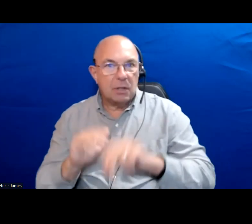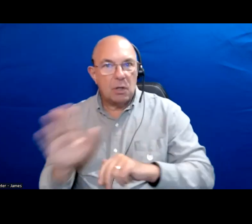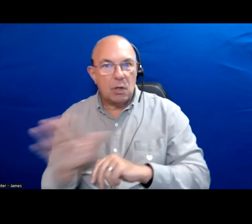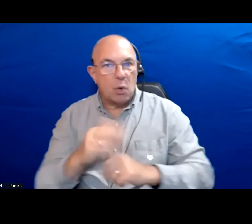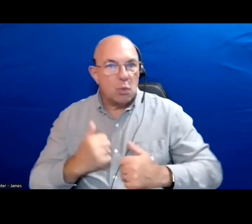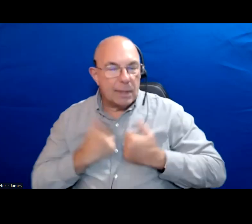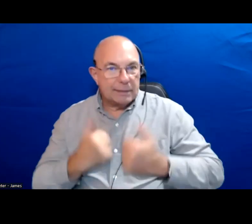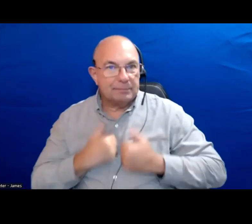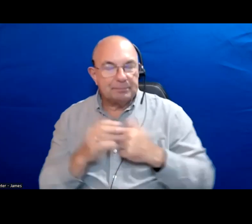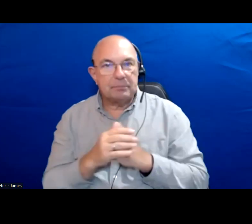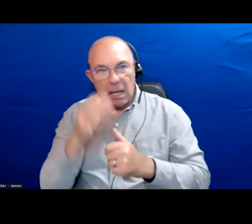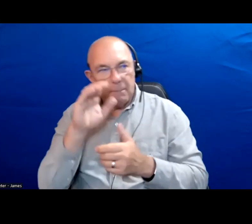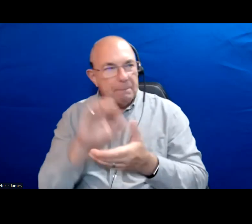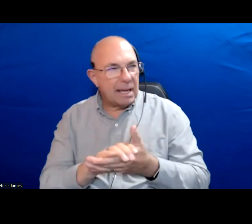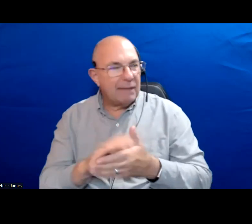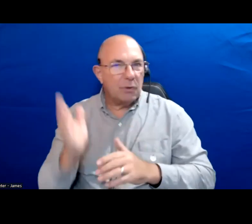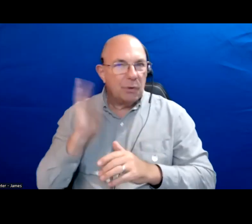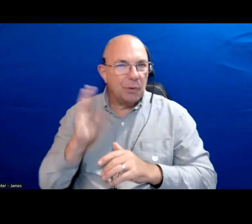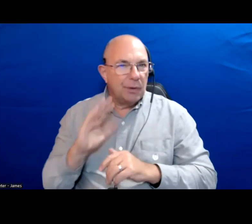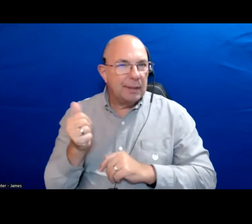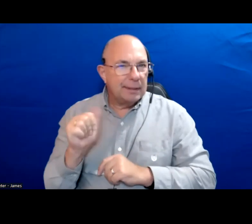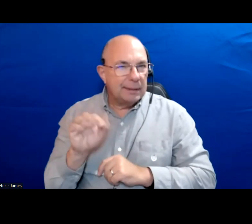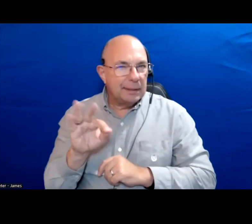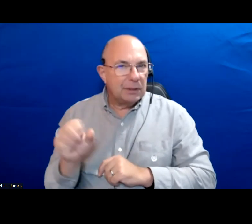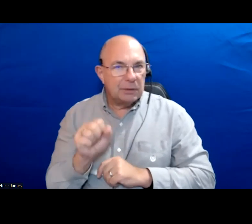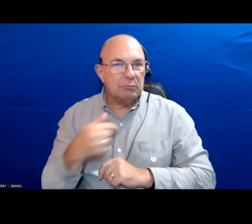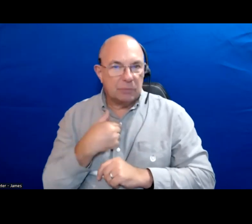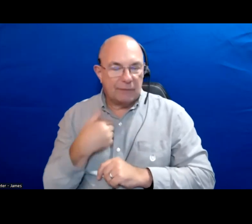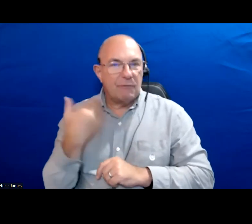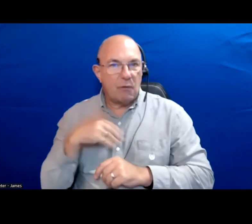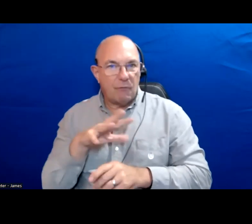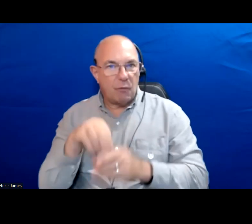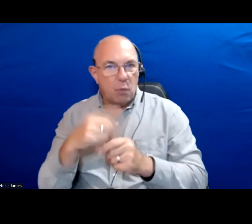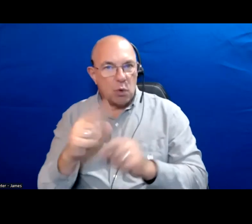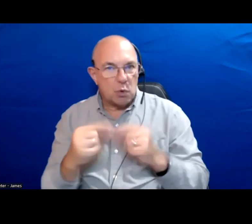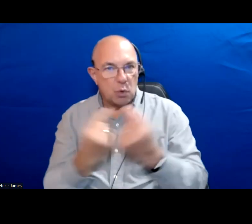I believe it was in the early 1990s I was involved with a group where we built housing